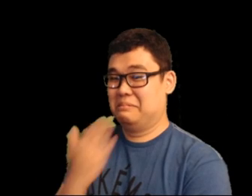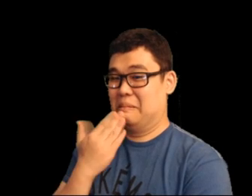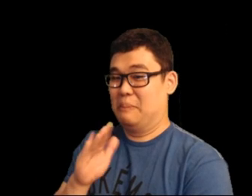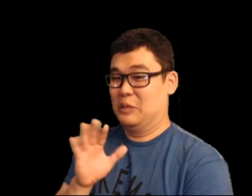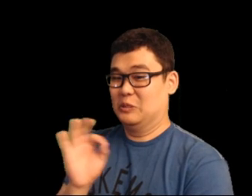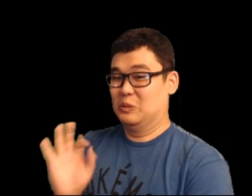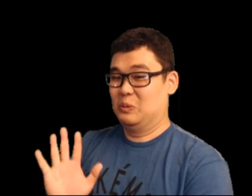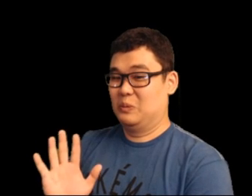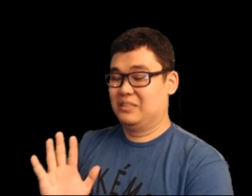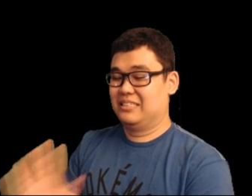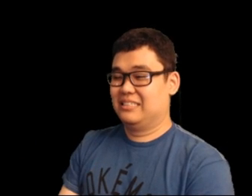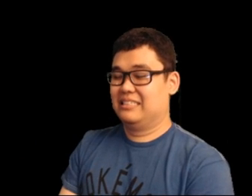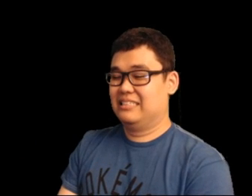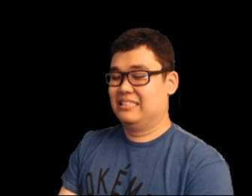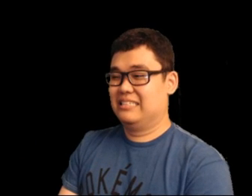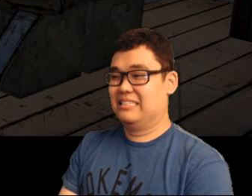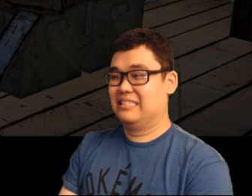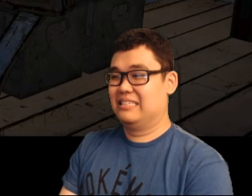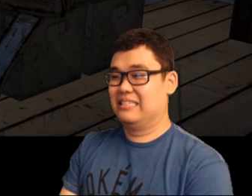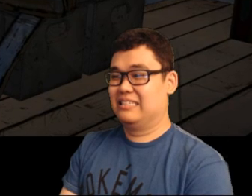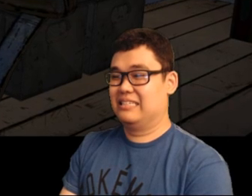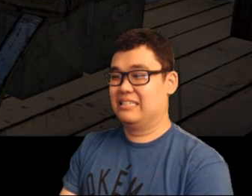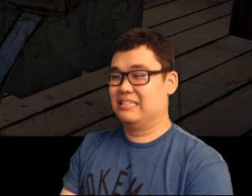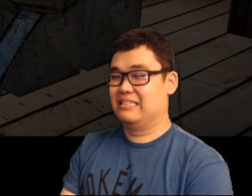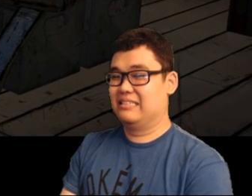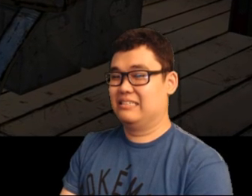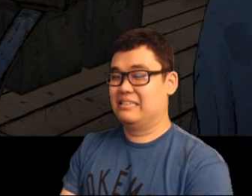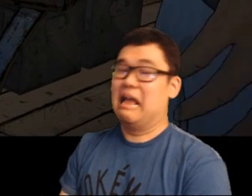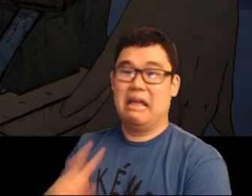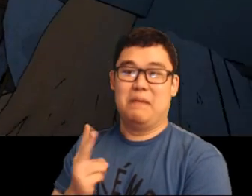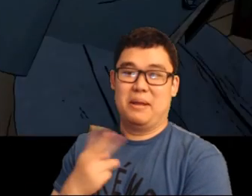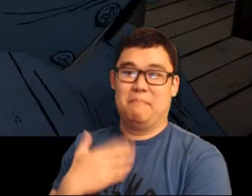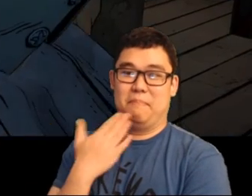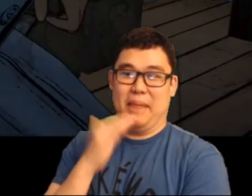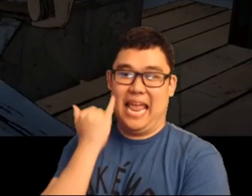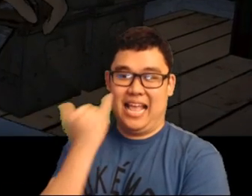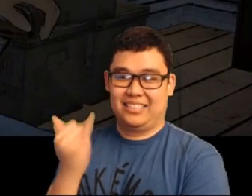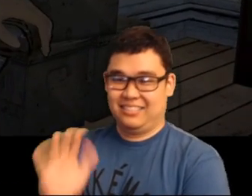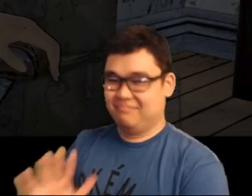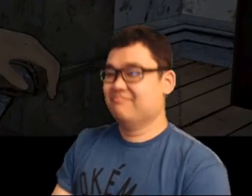Oh, bad choice. I mean a bad idea!